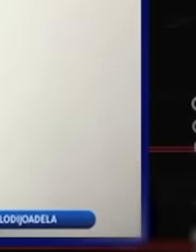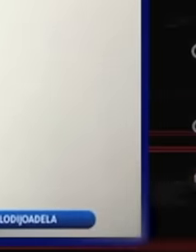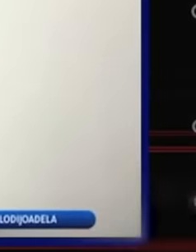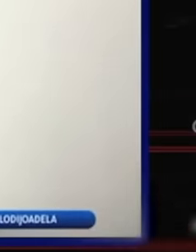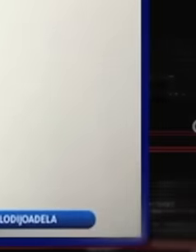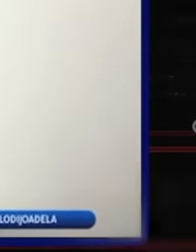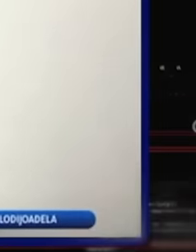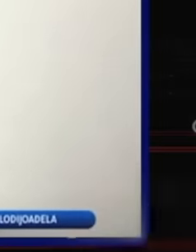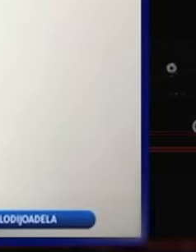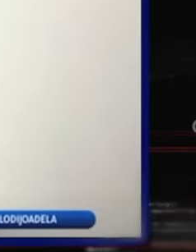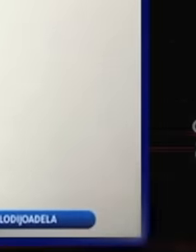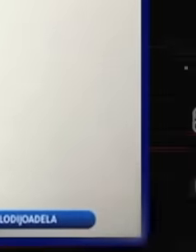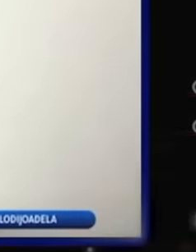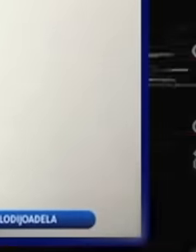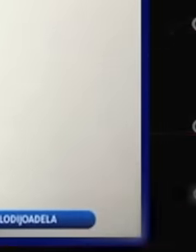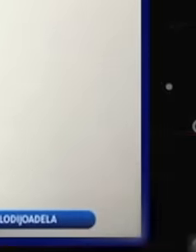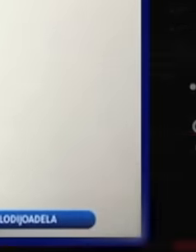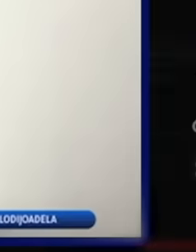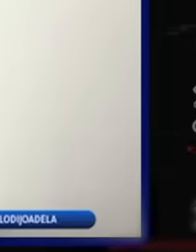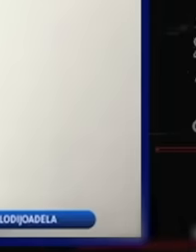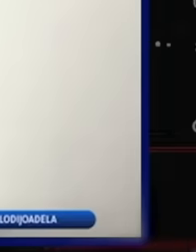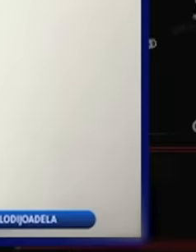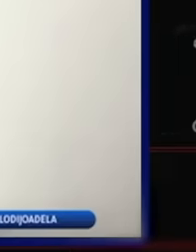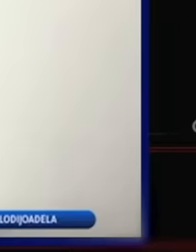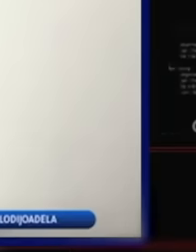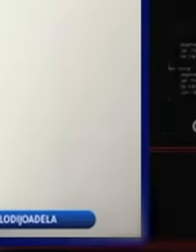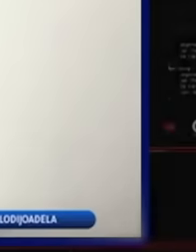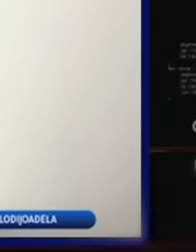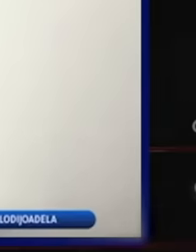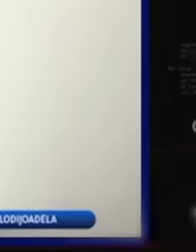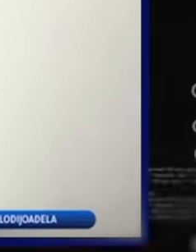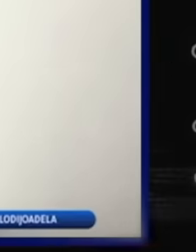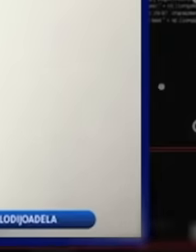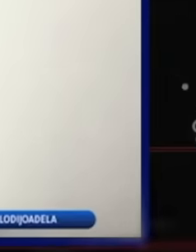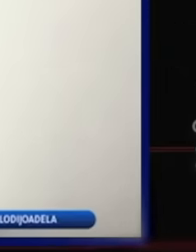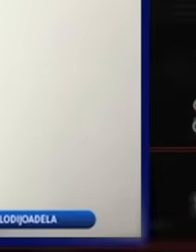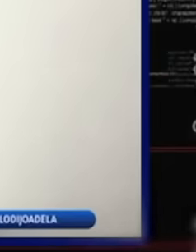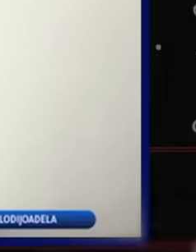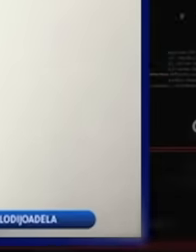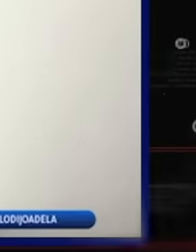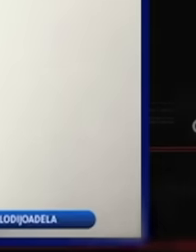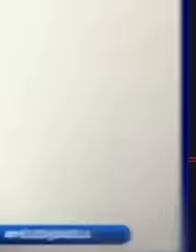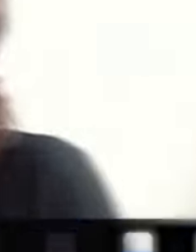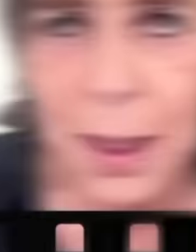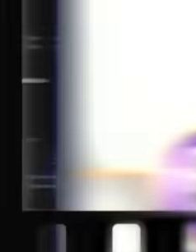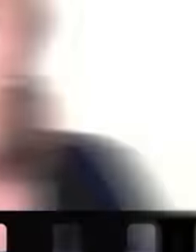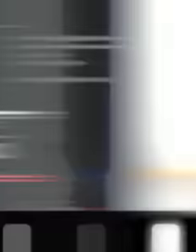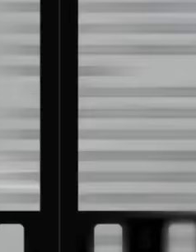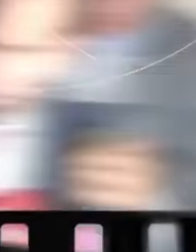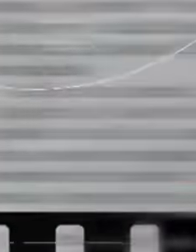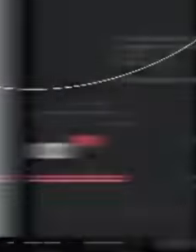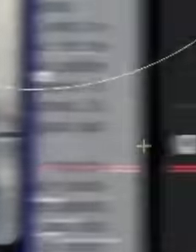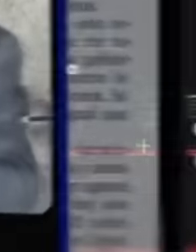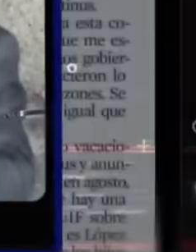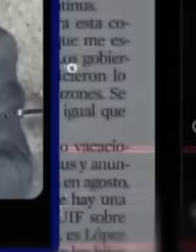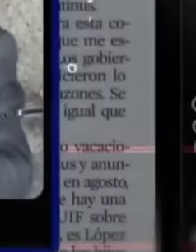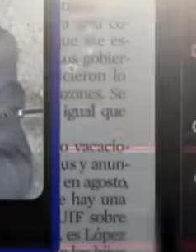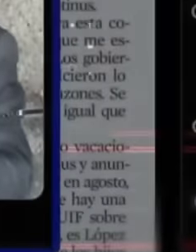his wife. If there is some reason, I ask for their accounts to be audited, a false one that the